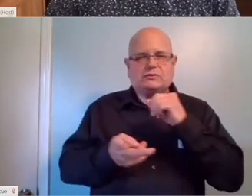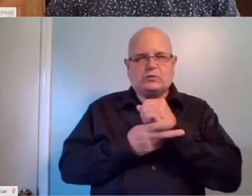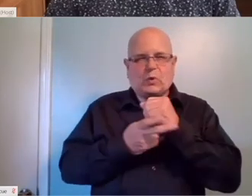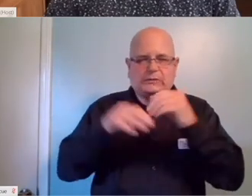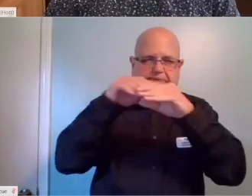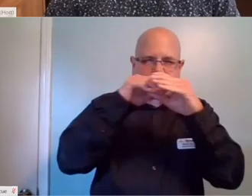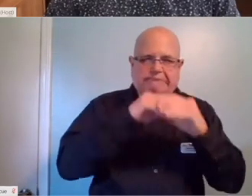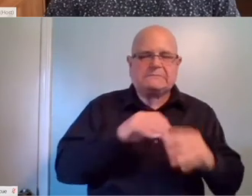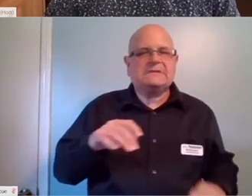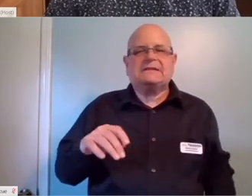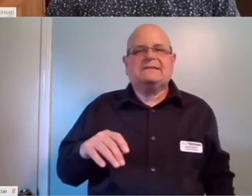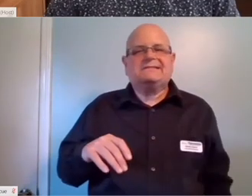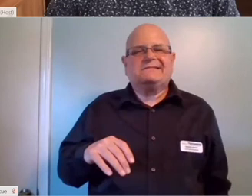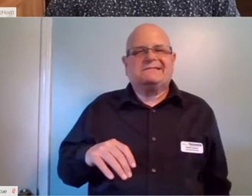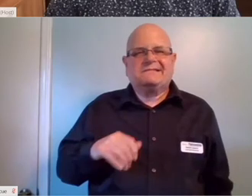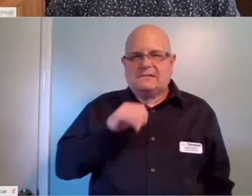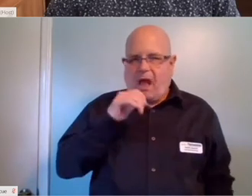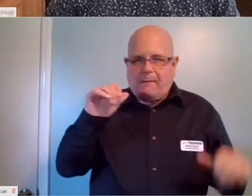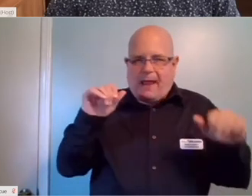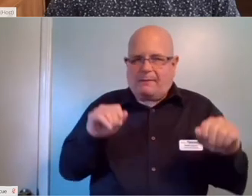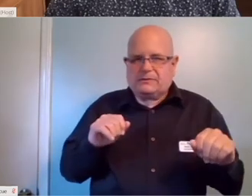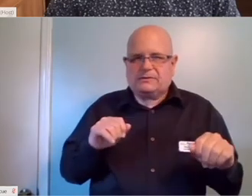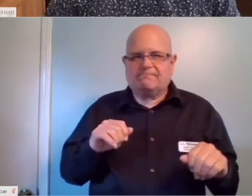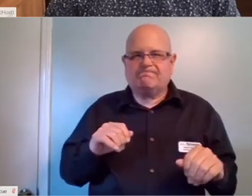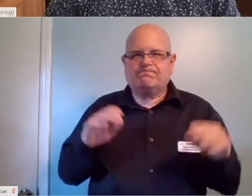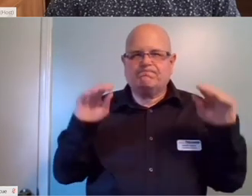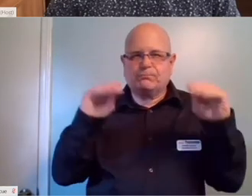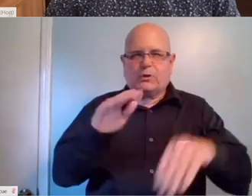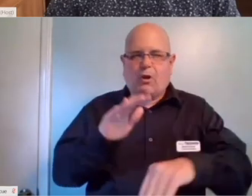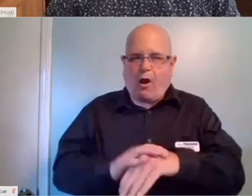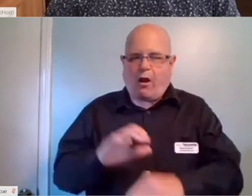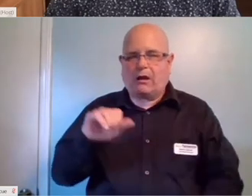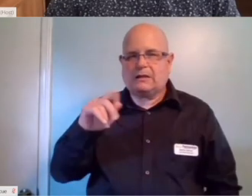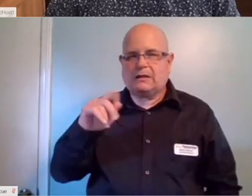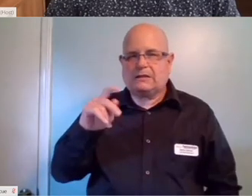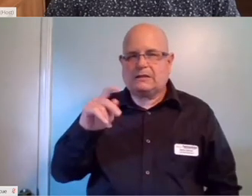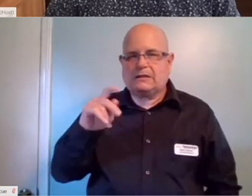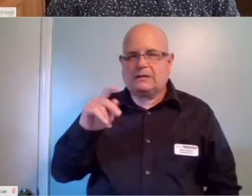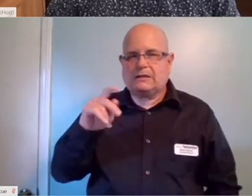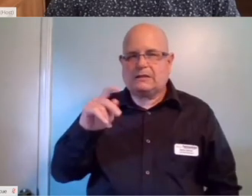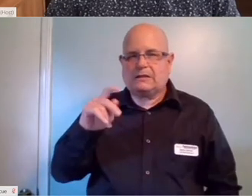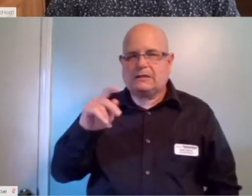that isn't ‑‑ wouldn't be able to be fit on to a speaker or device itself. It just requires too much storage.